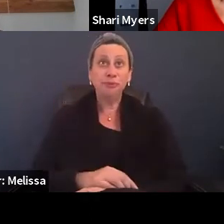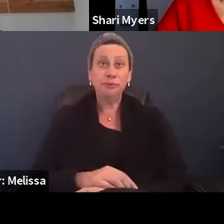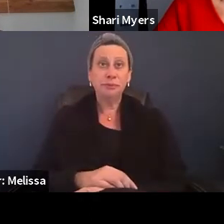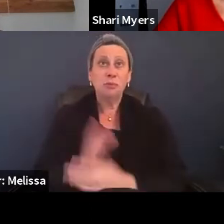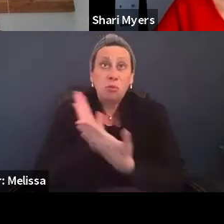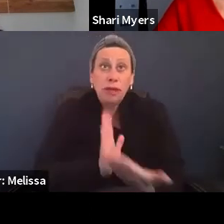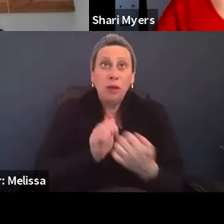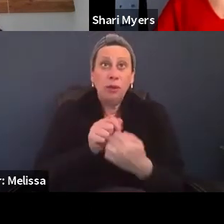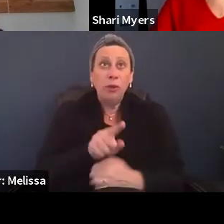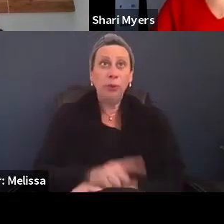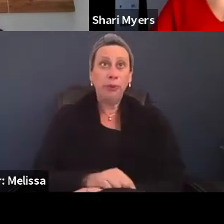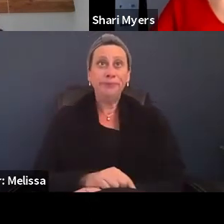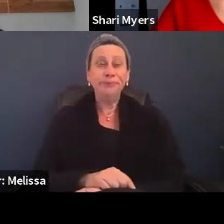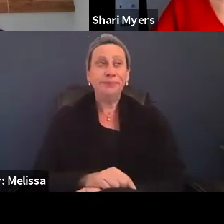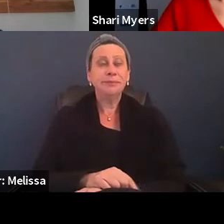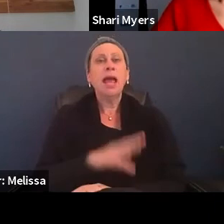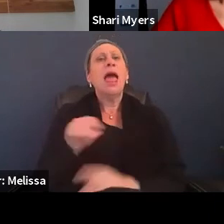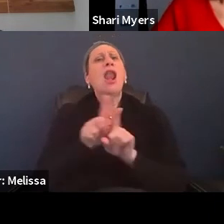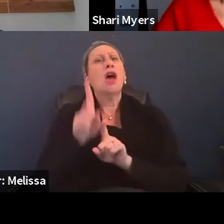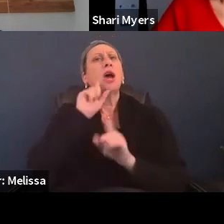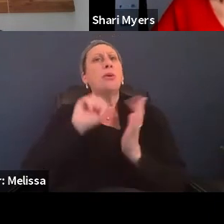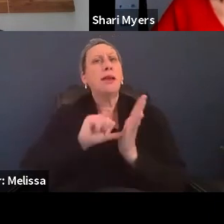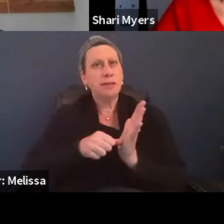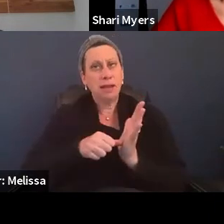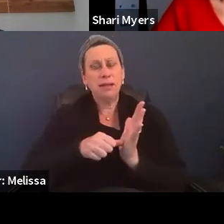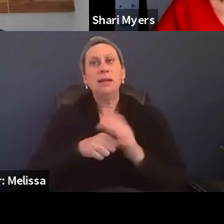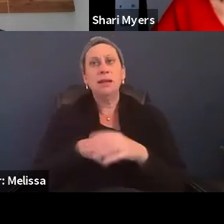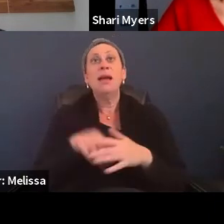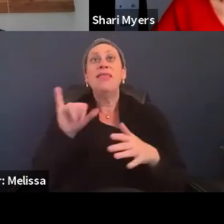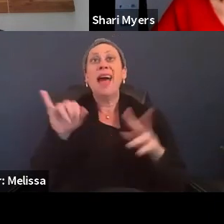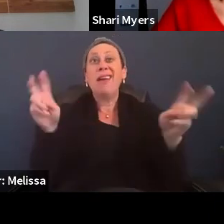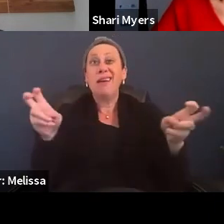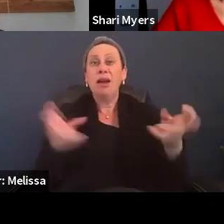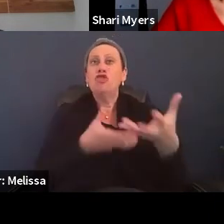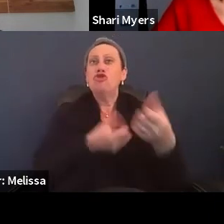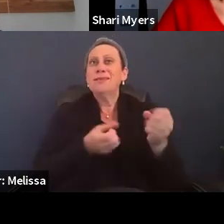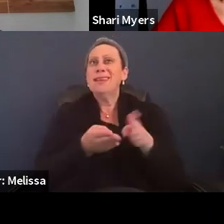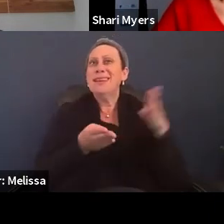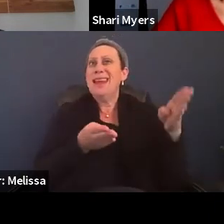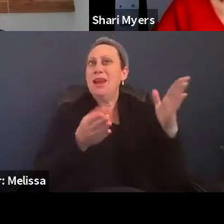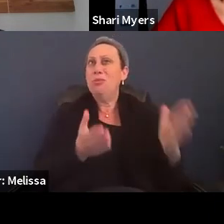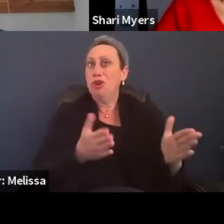And again, I'll just emphasize the trusted neighbor approach to your support system.